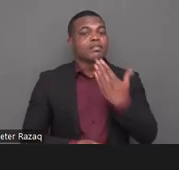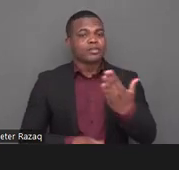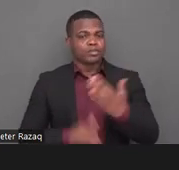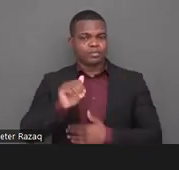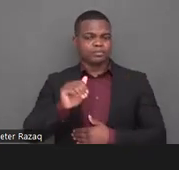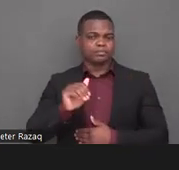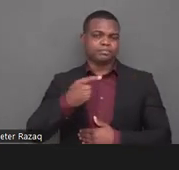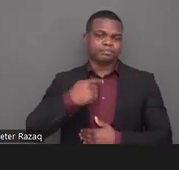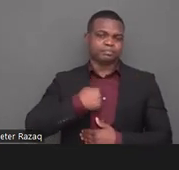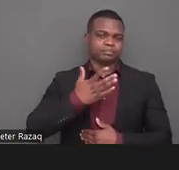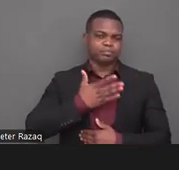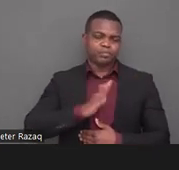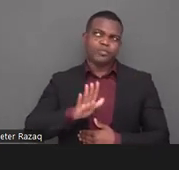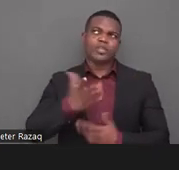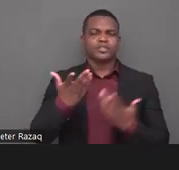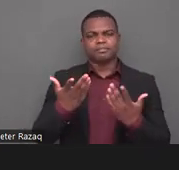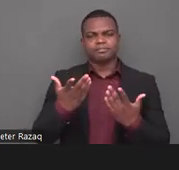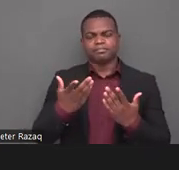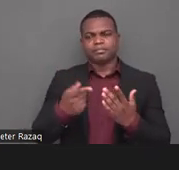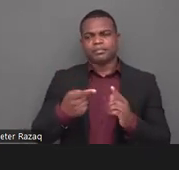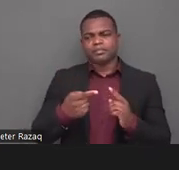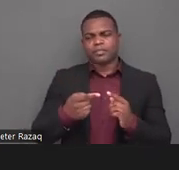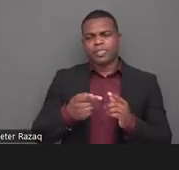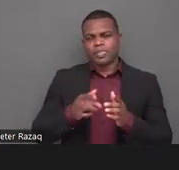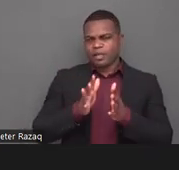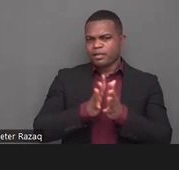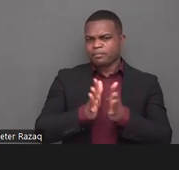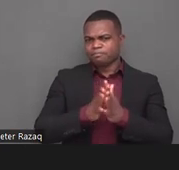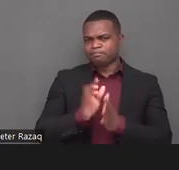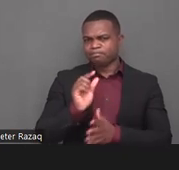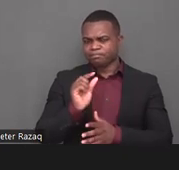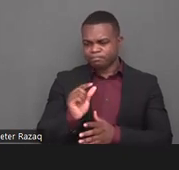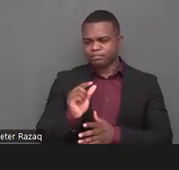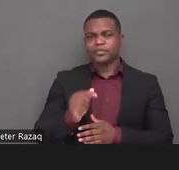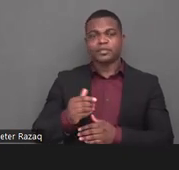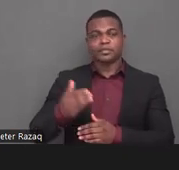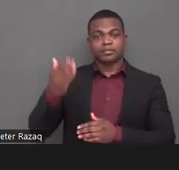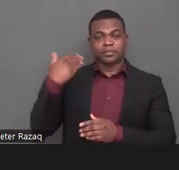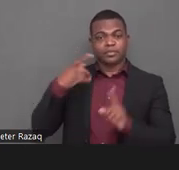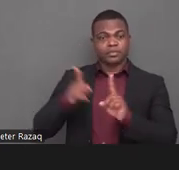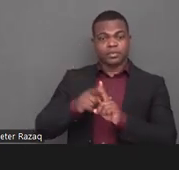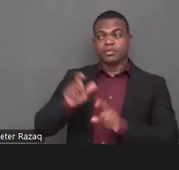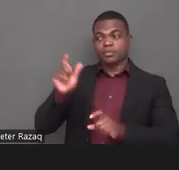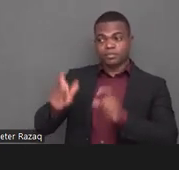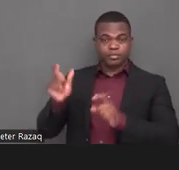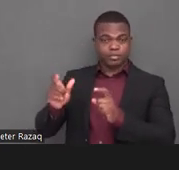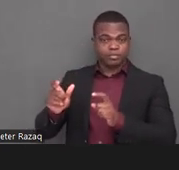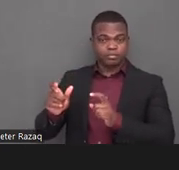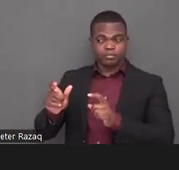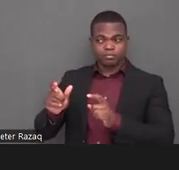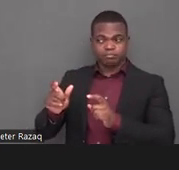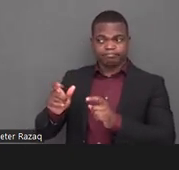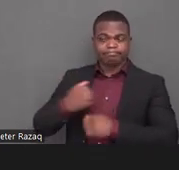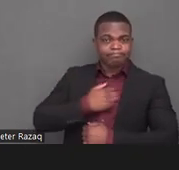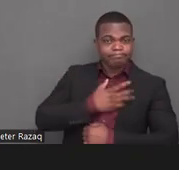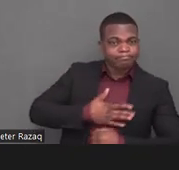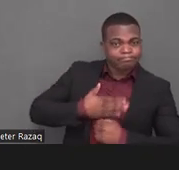reparations approach to deinstitutionalization which is is a way to characterize the overall